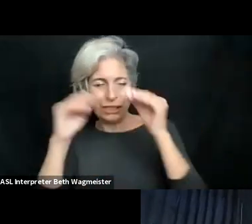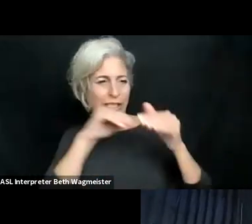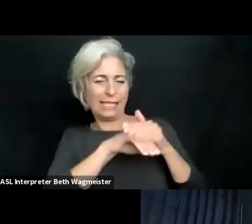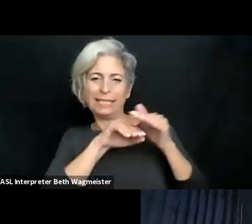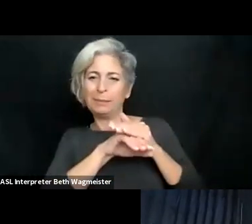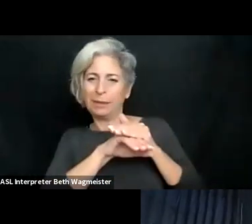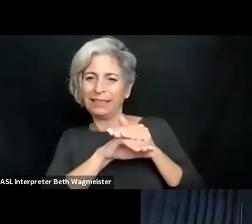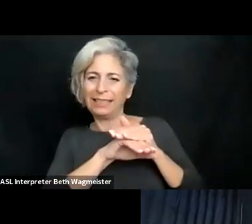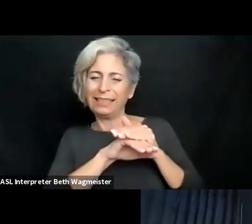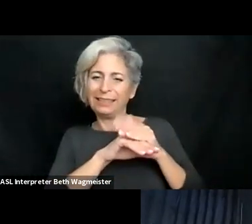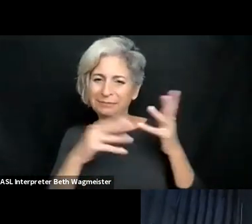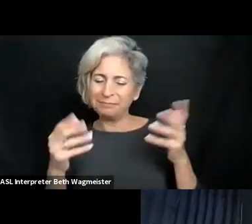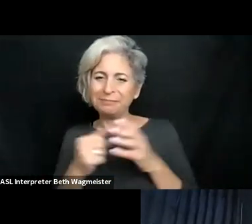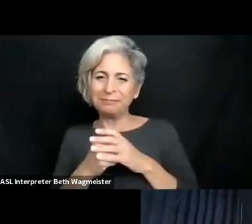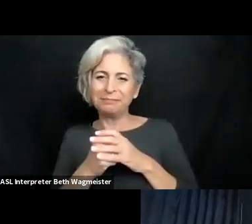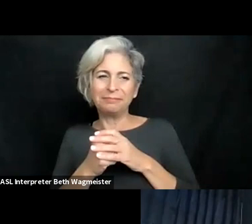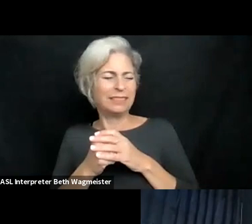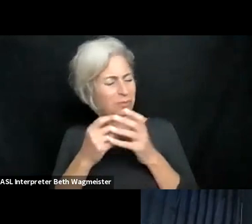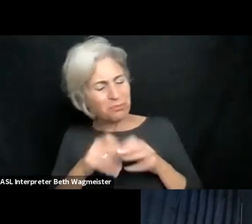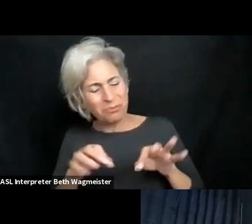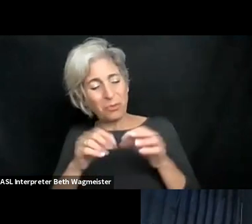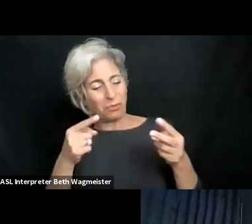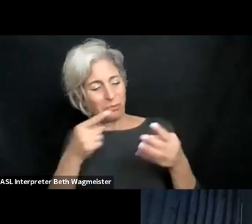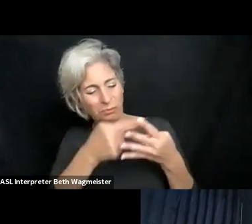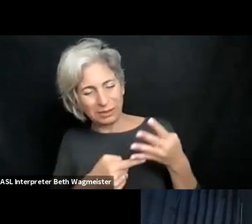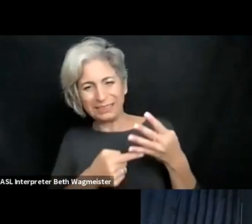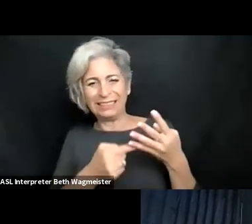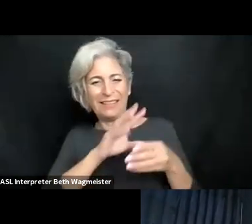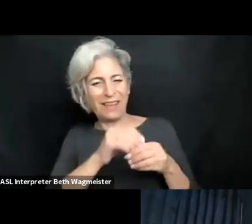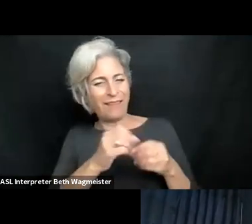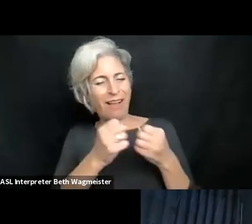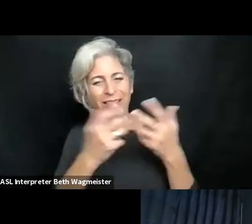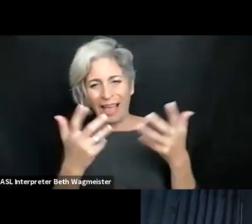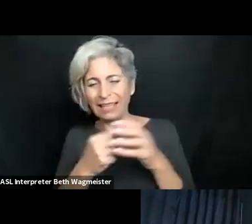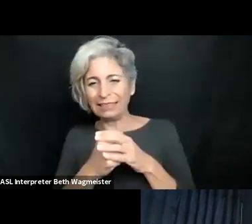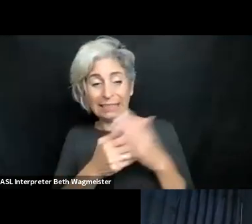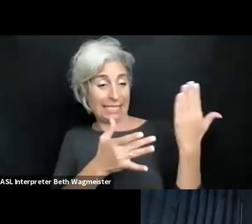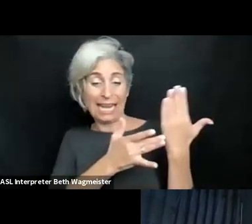There are lots of reasons why we